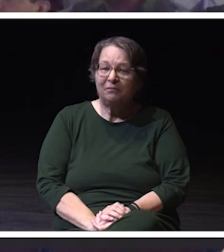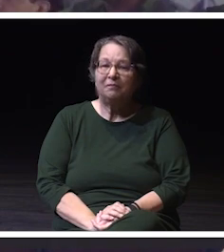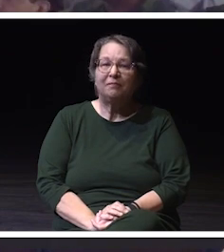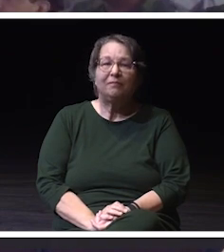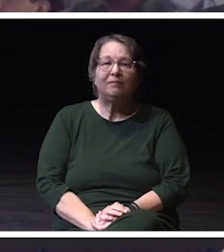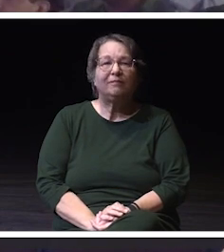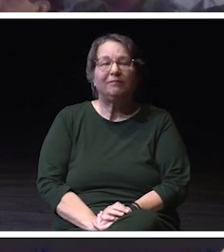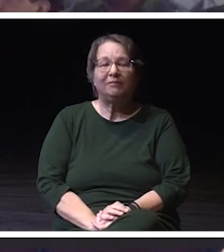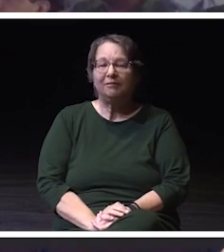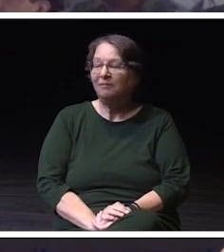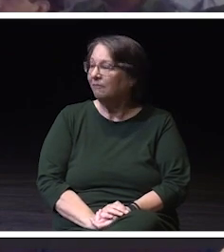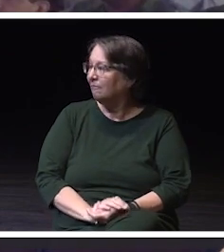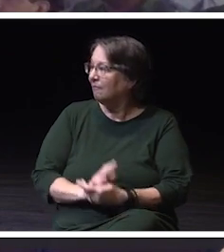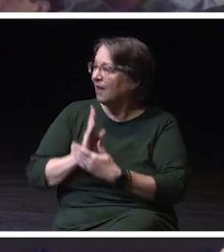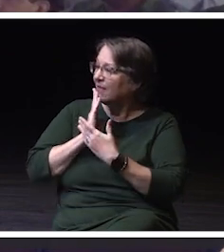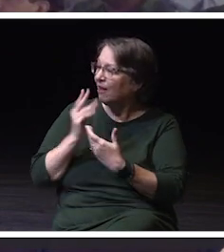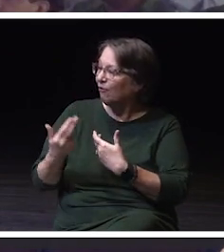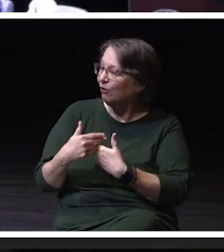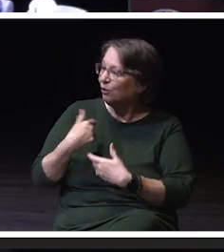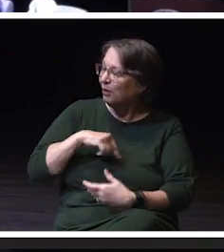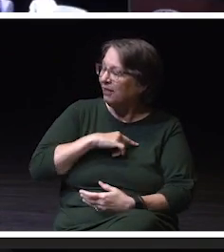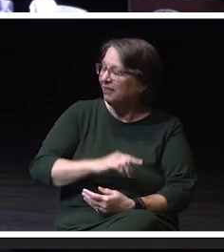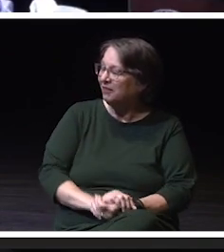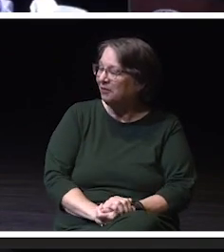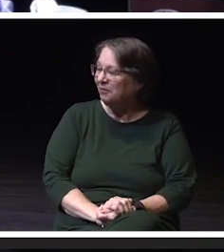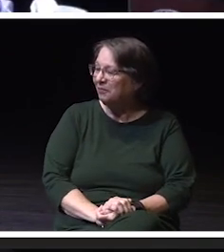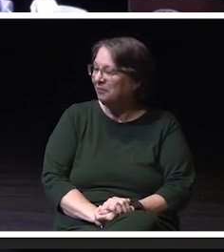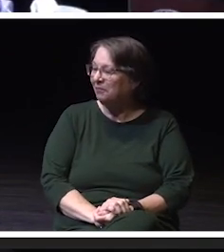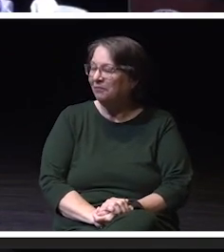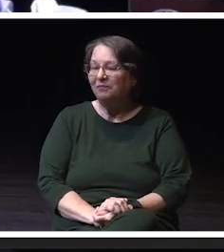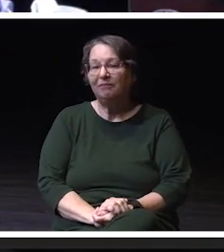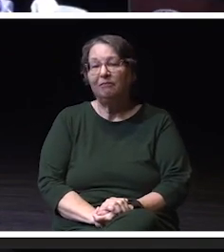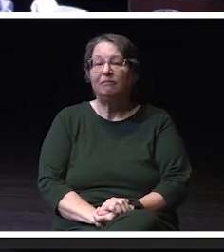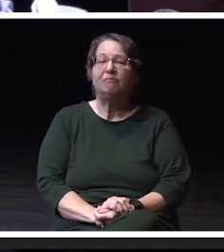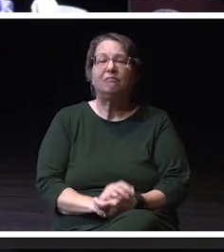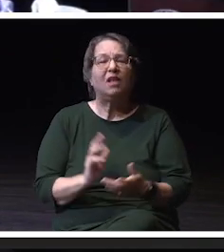Thank you so much for joining us, Anneka. So let's start off, what are you most excited about